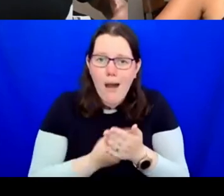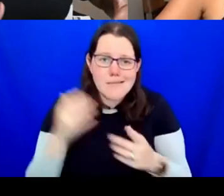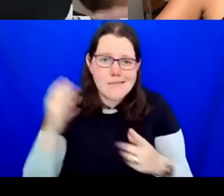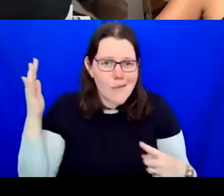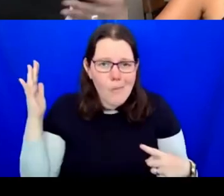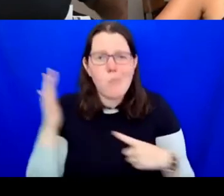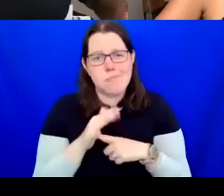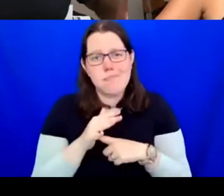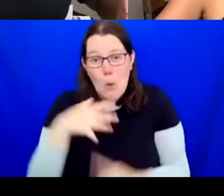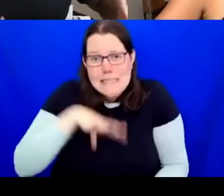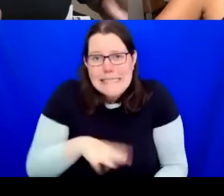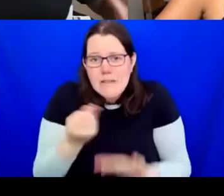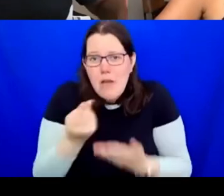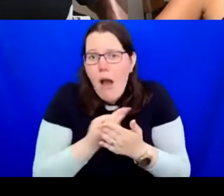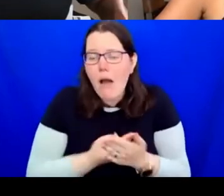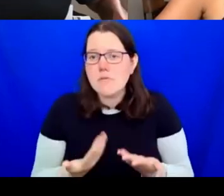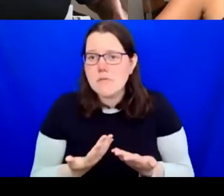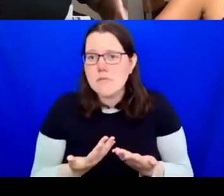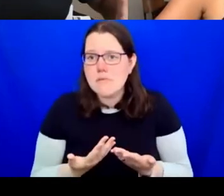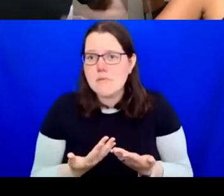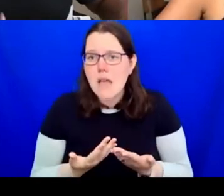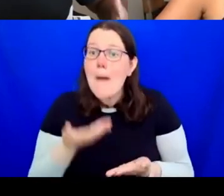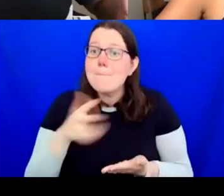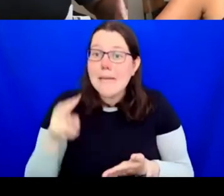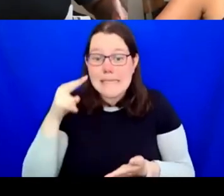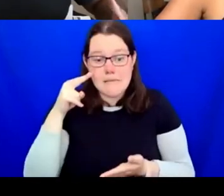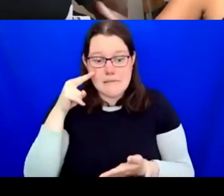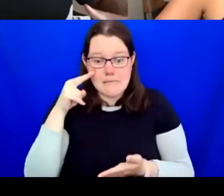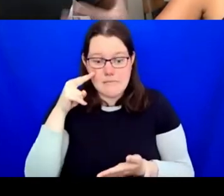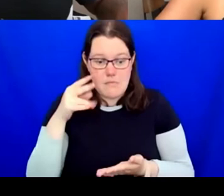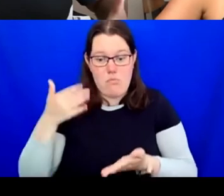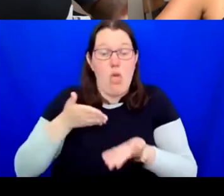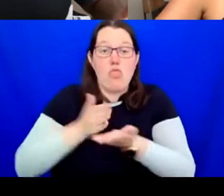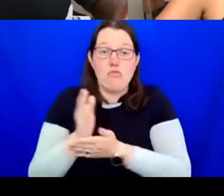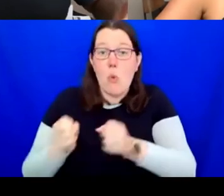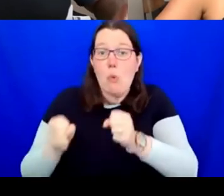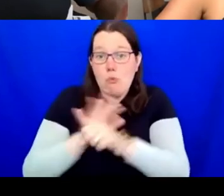We have seen that through the pandemic and how important it actually is and how important culture